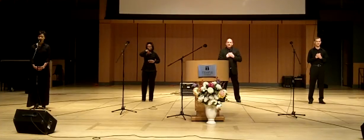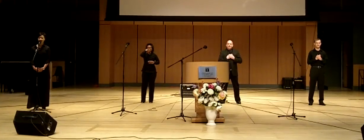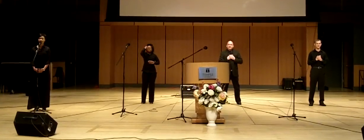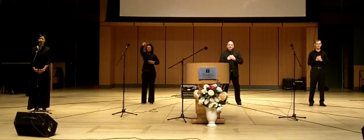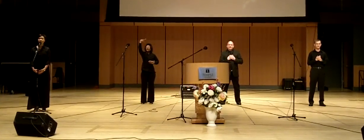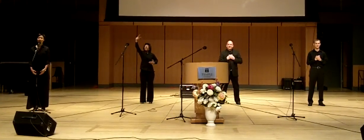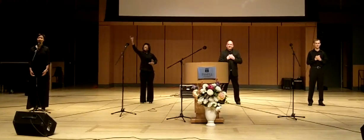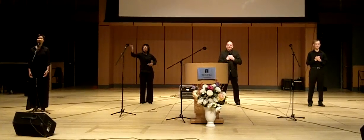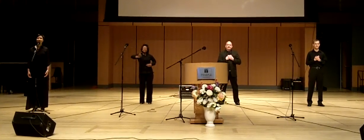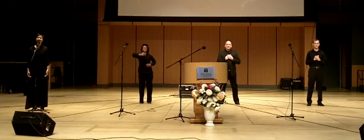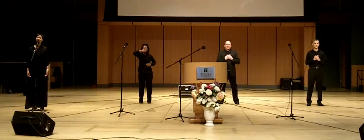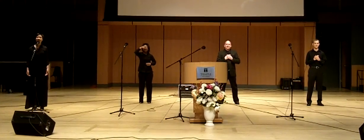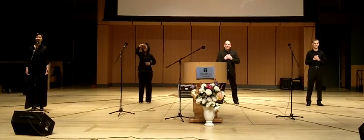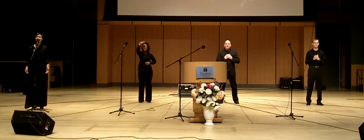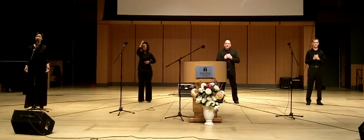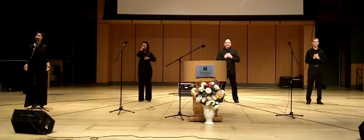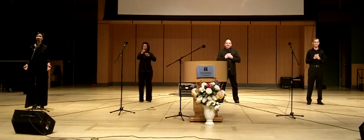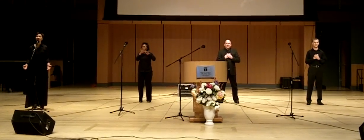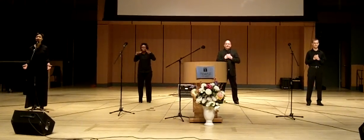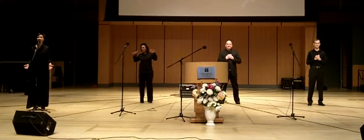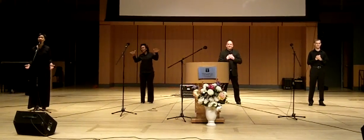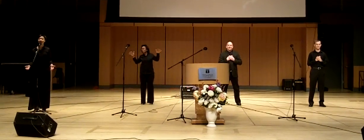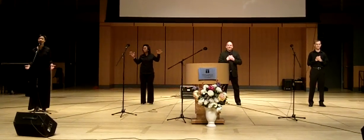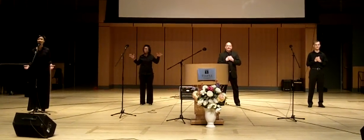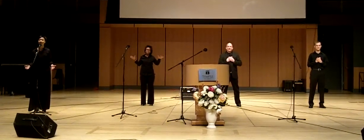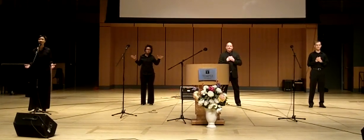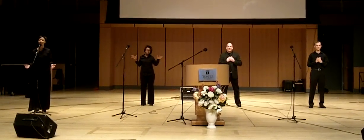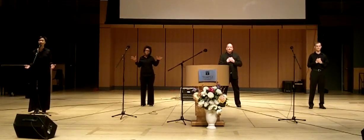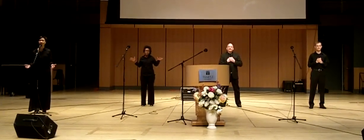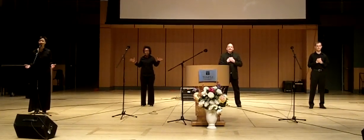There's a voice that cries out in the silence